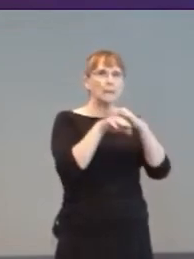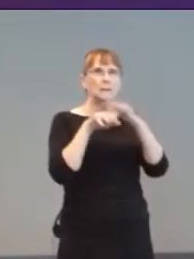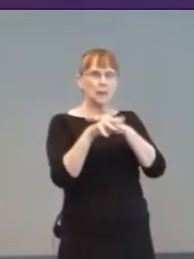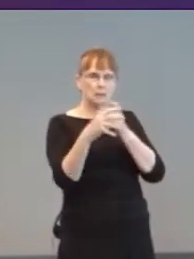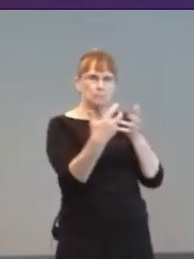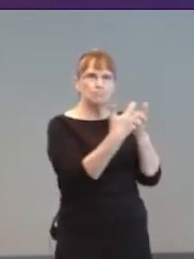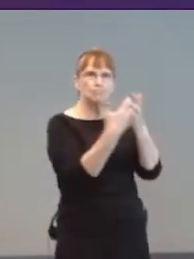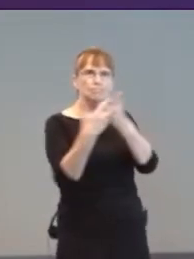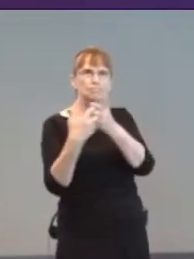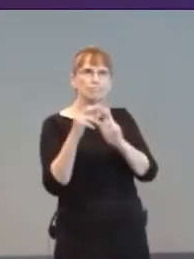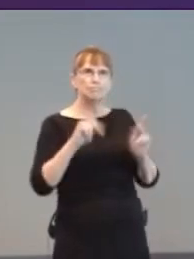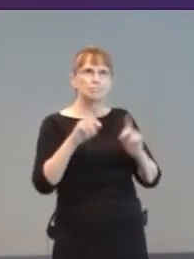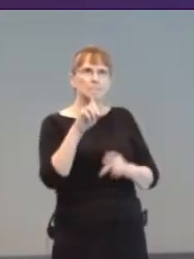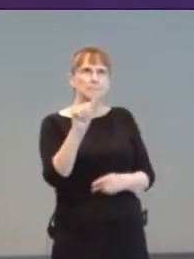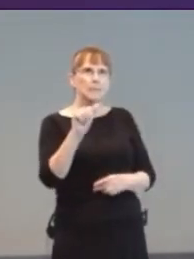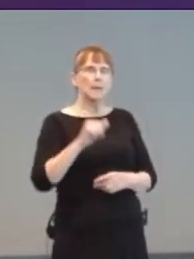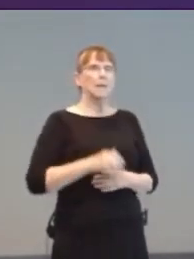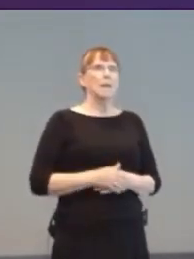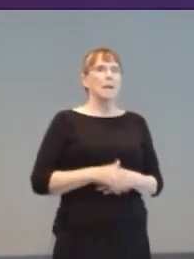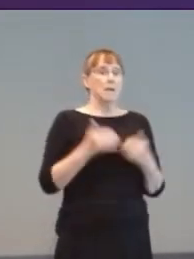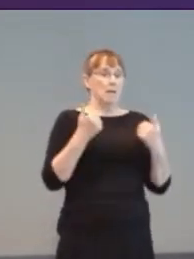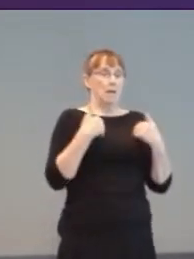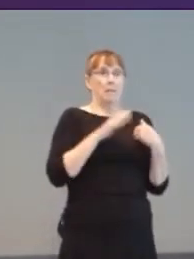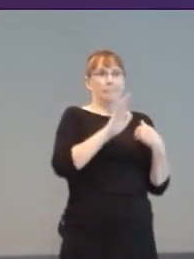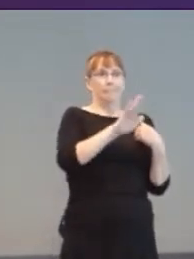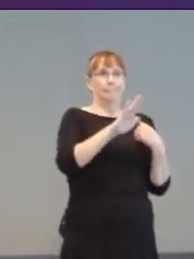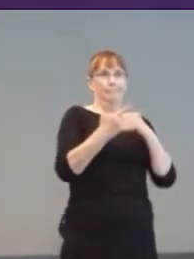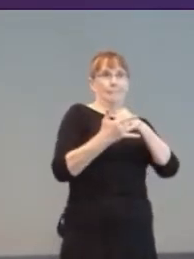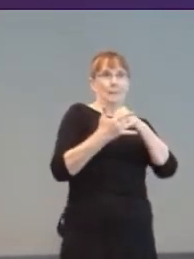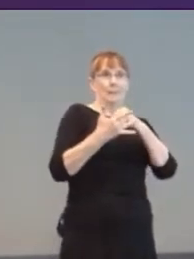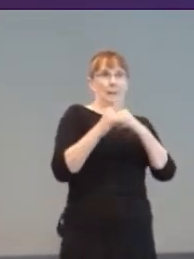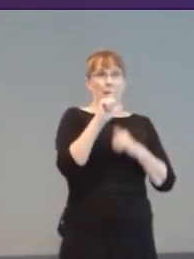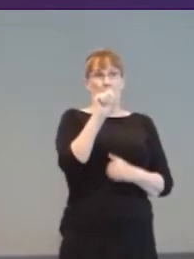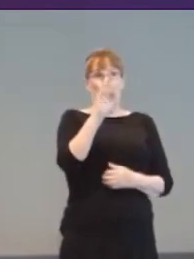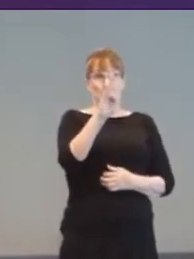Tech Lab with resources shared in-house and beyond. They released the Xbox Adaptive